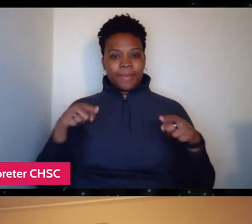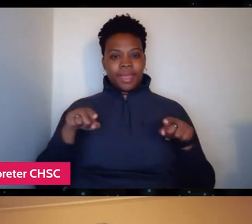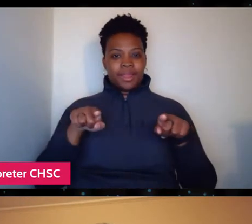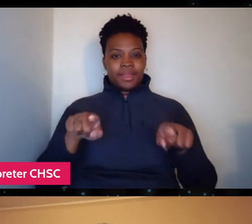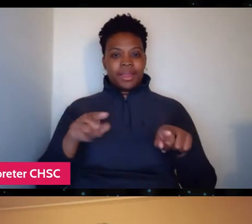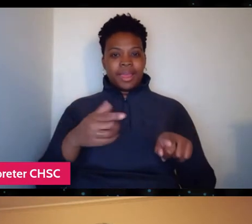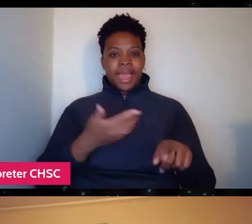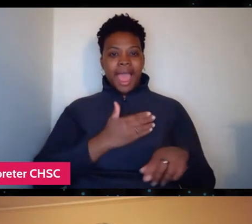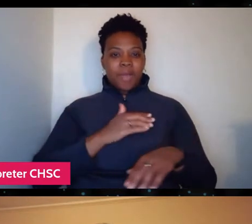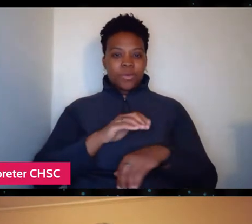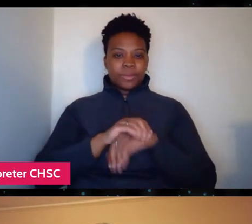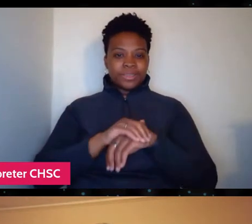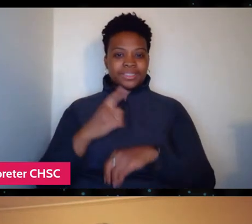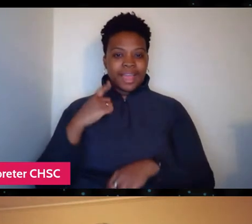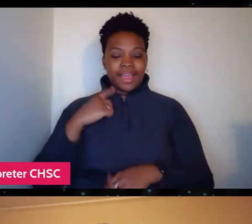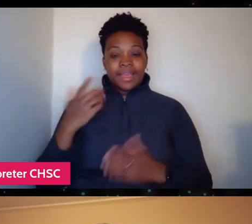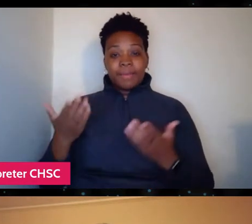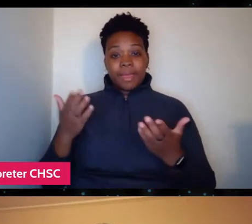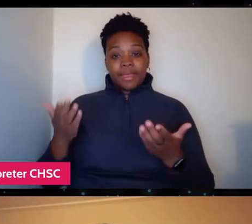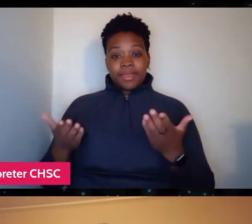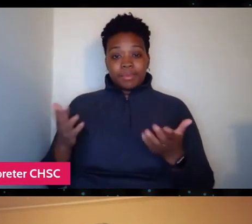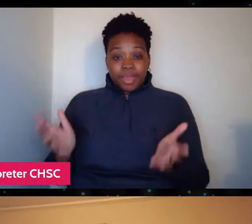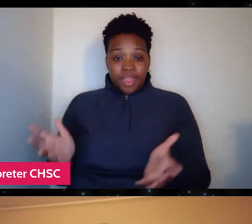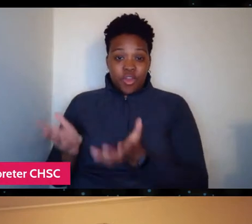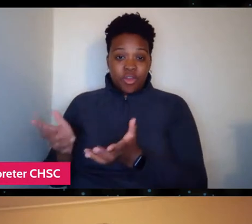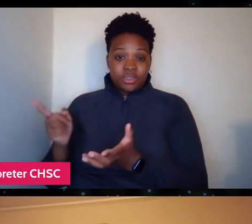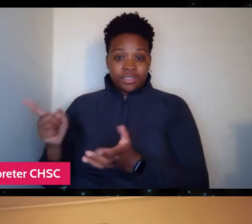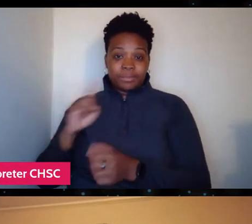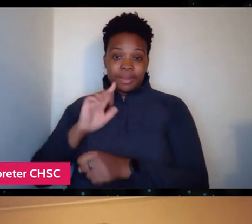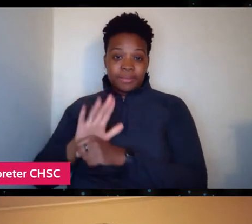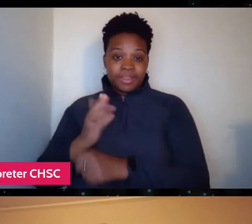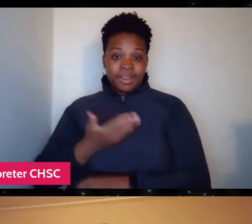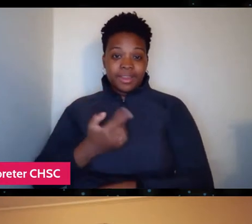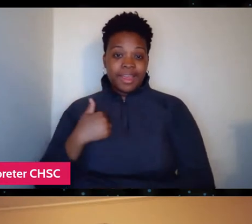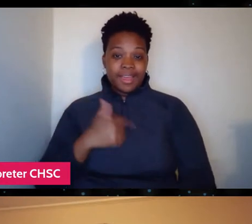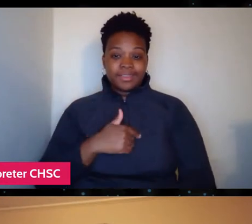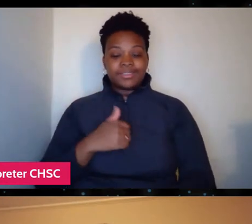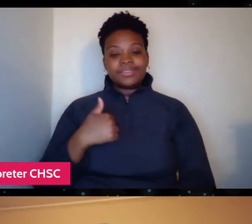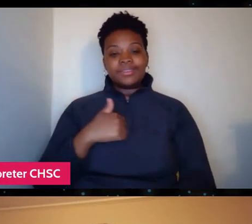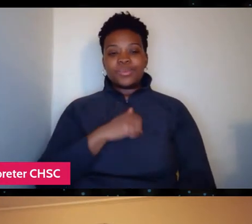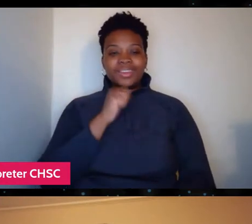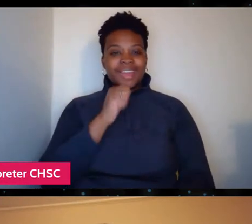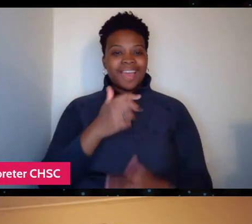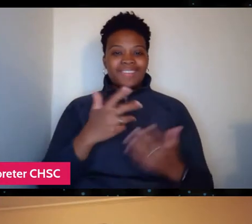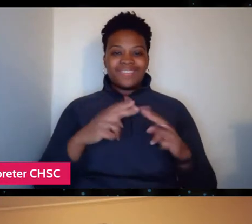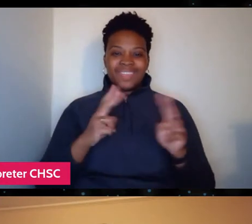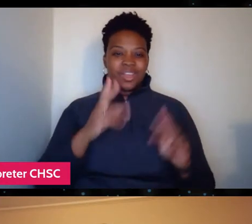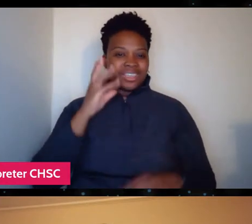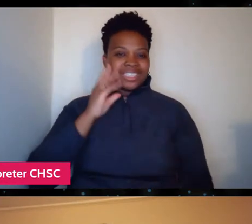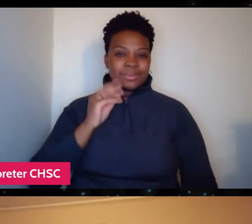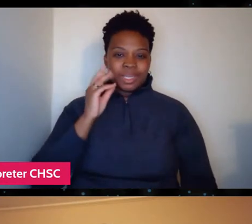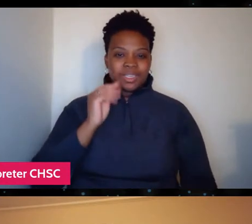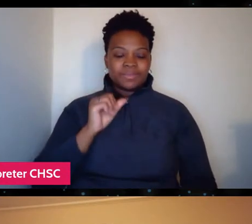may be encouraged Stan to commit to us. We weren't very experienced filmmakers, so, you know, it wasn't easy on paper.